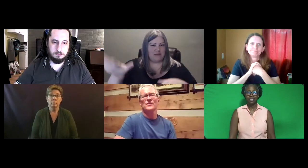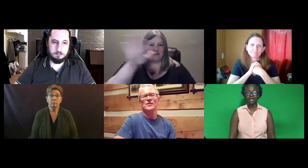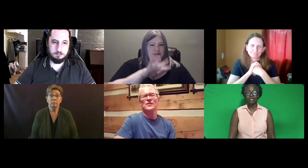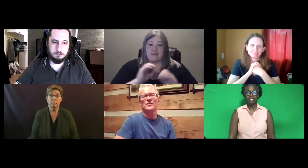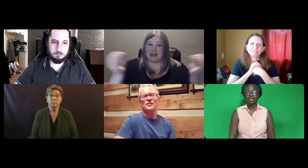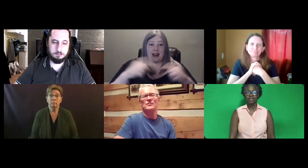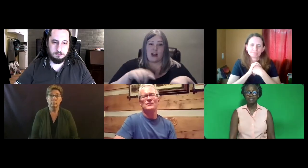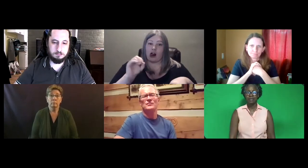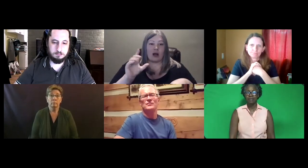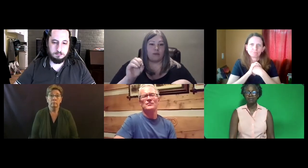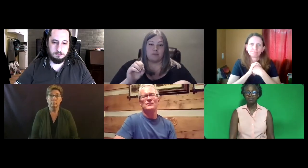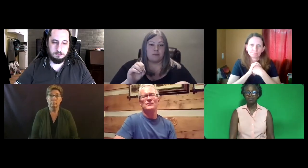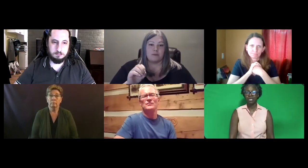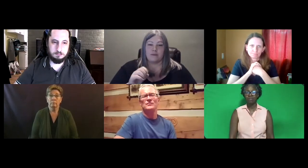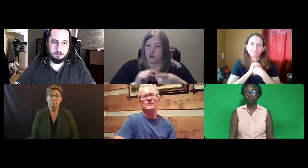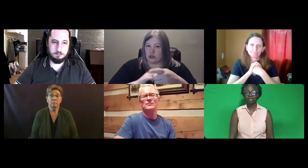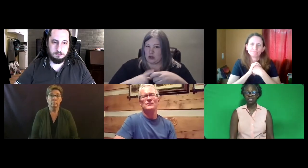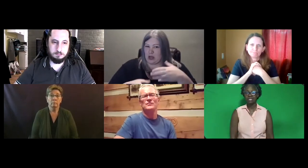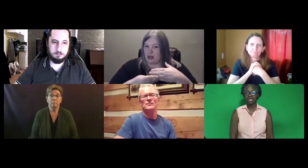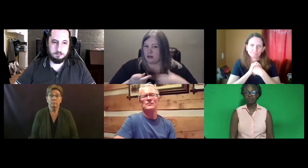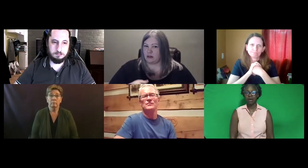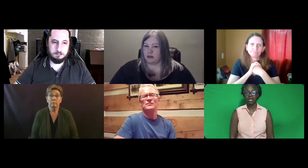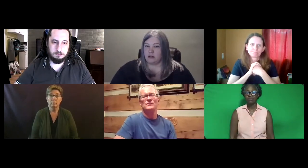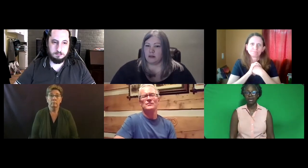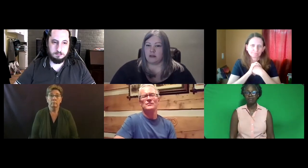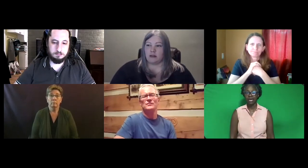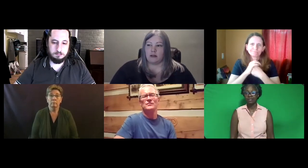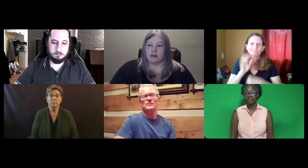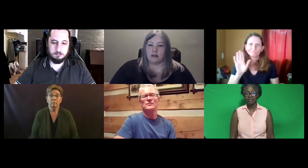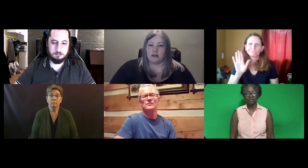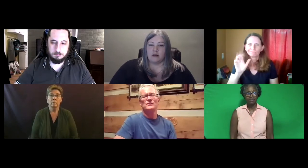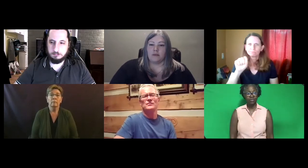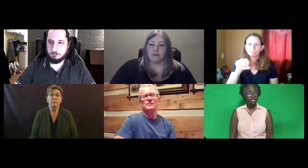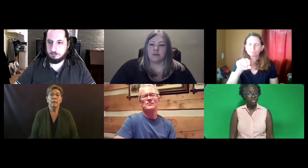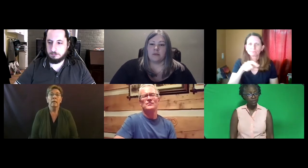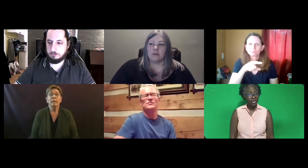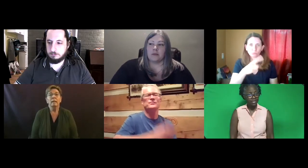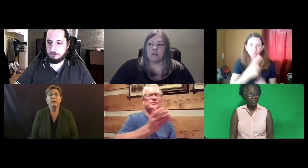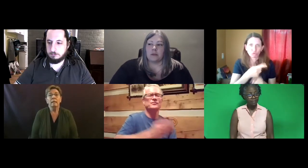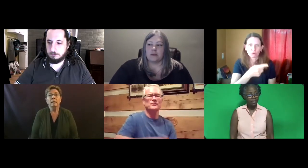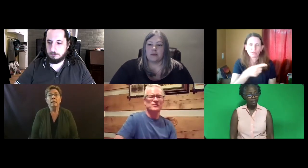I think there were only three statewide who have that. Trish, did you want to add something?